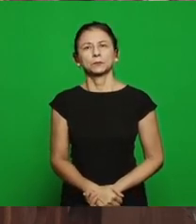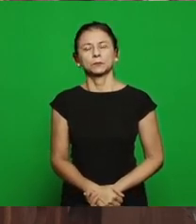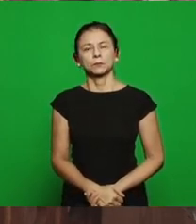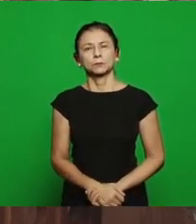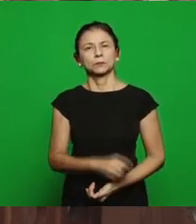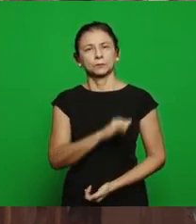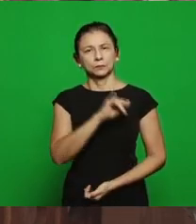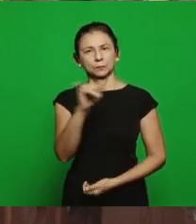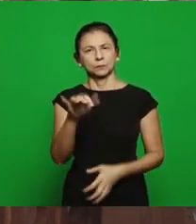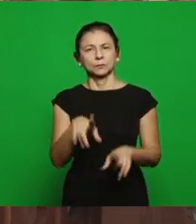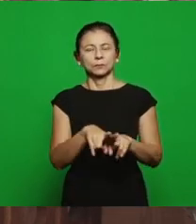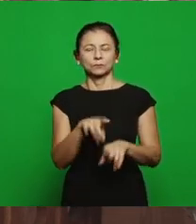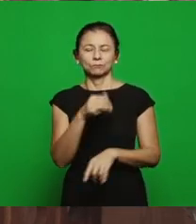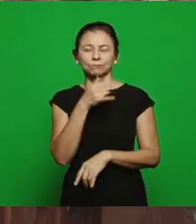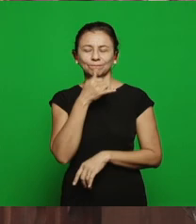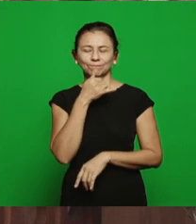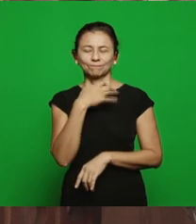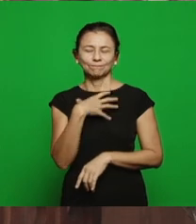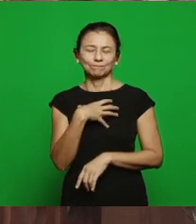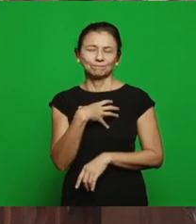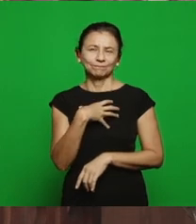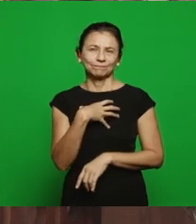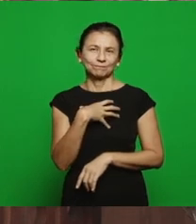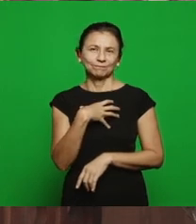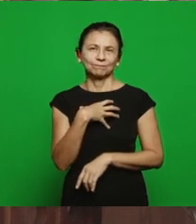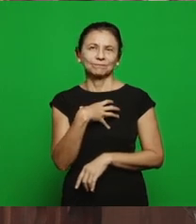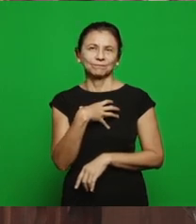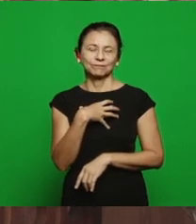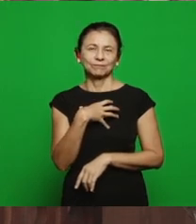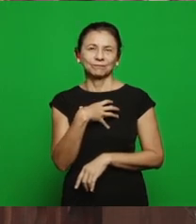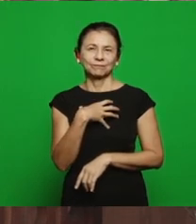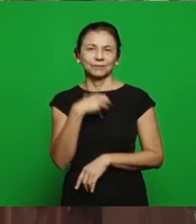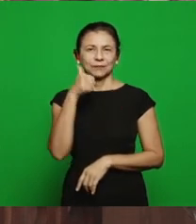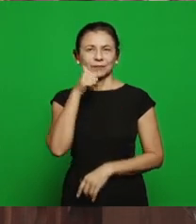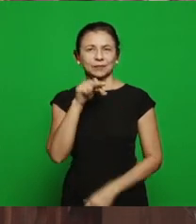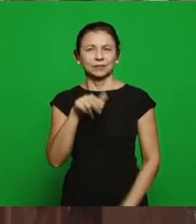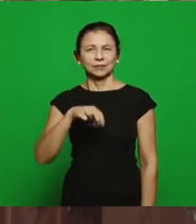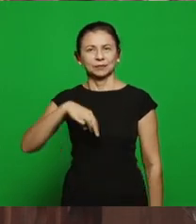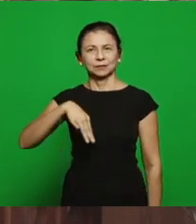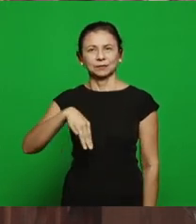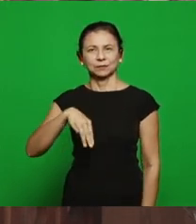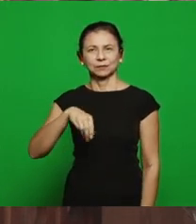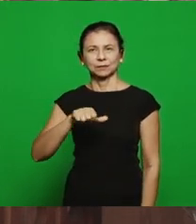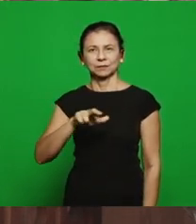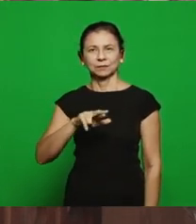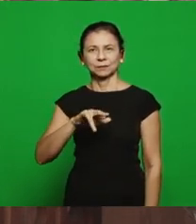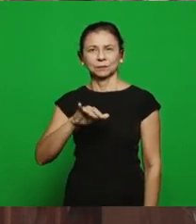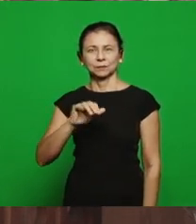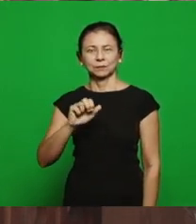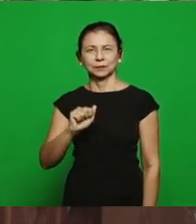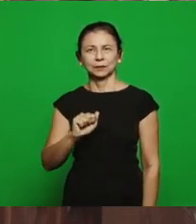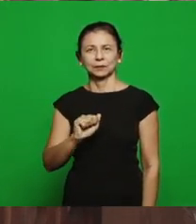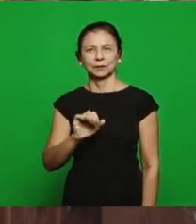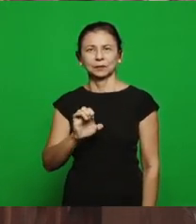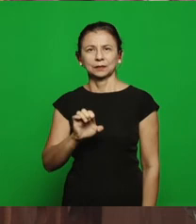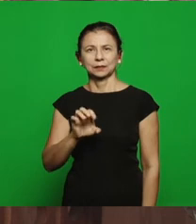also with sadness the passing of the sister Maria Edivirgins de Jesus, of the church of